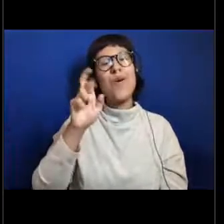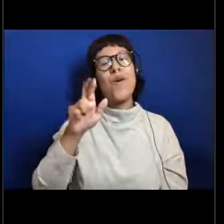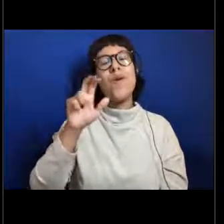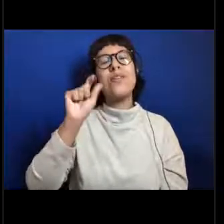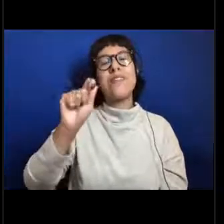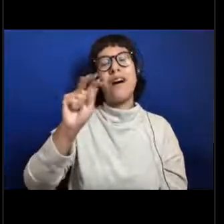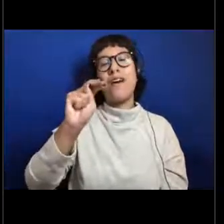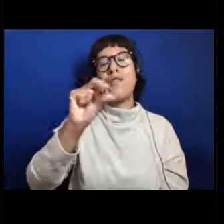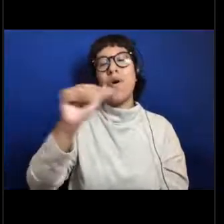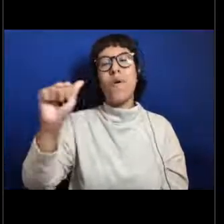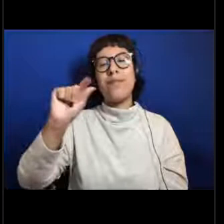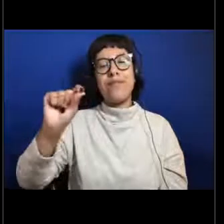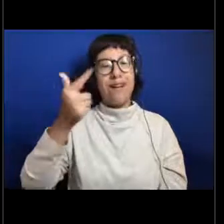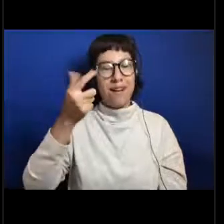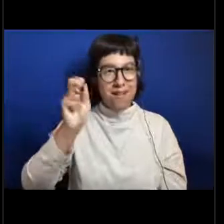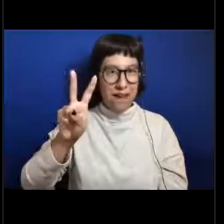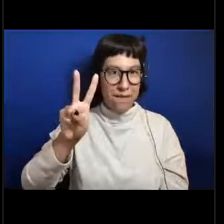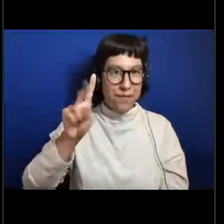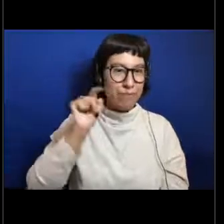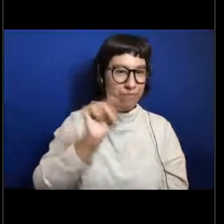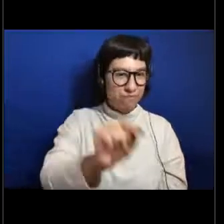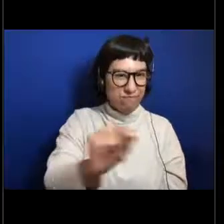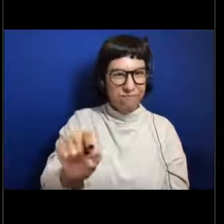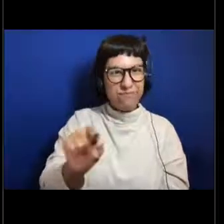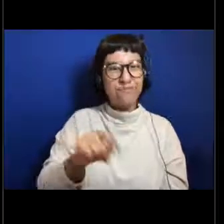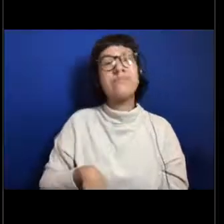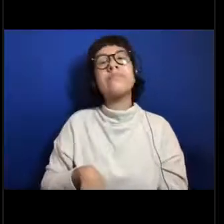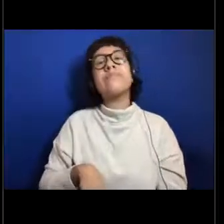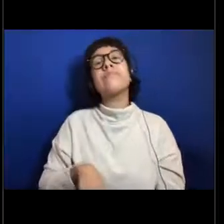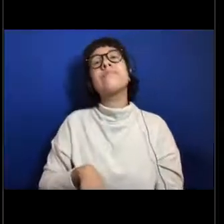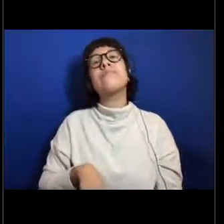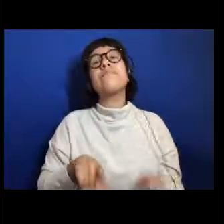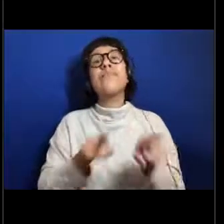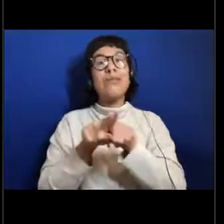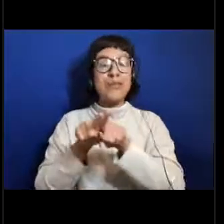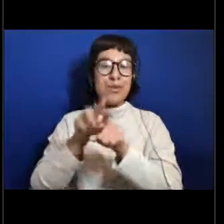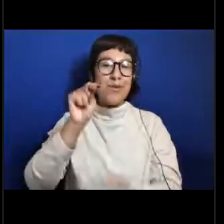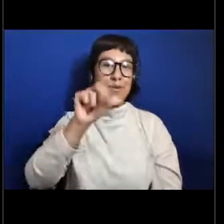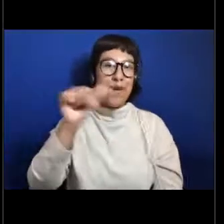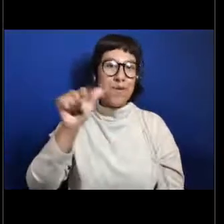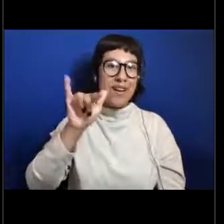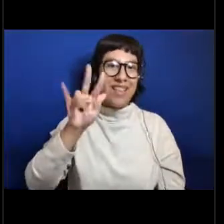check it out and I'll also say that as per the NOAA live tradition I have included a picture